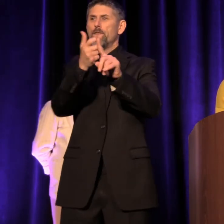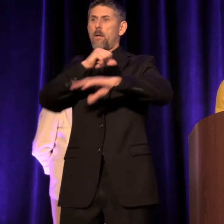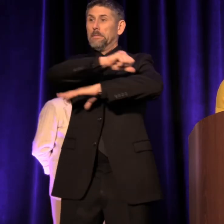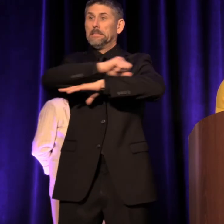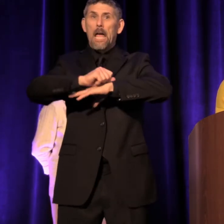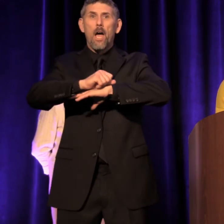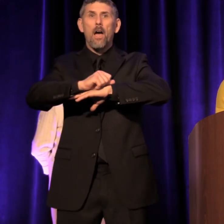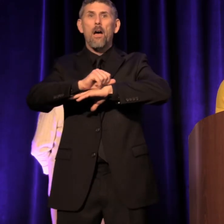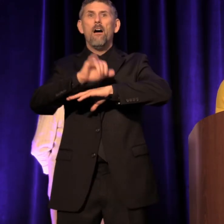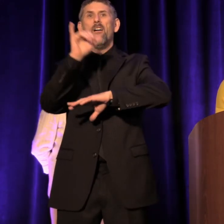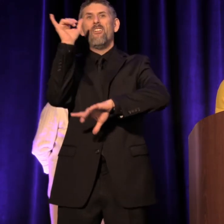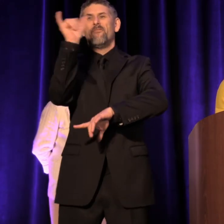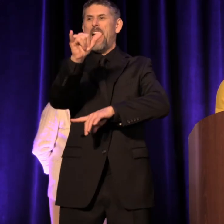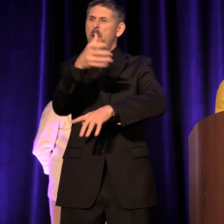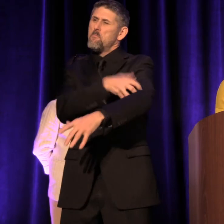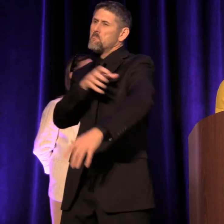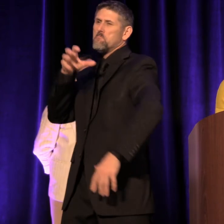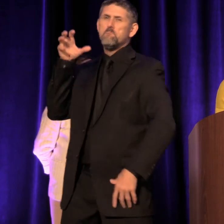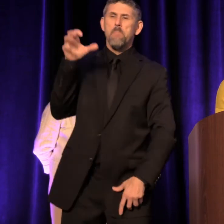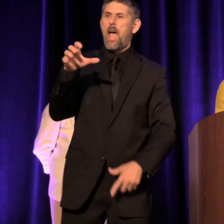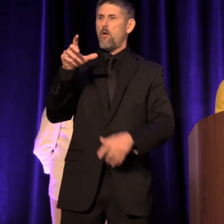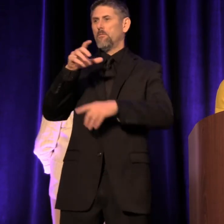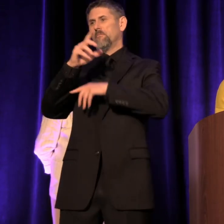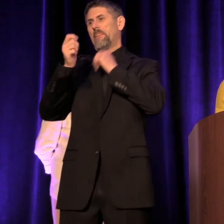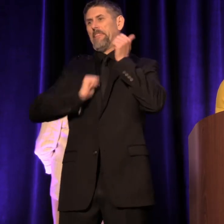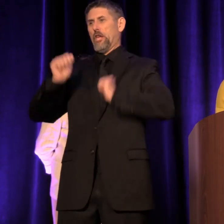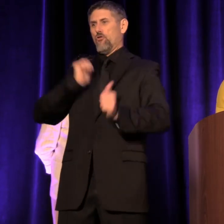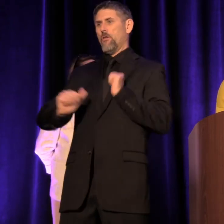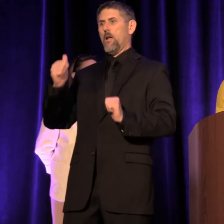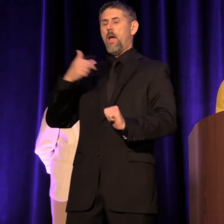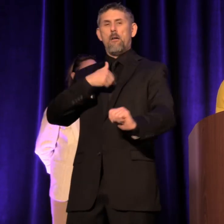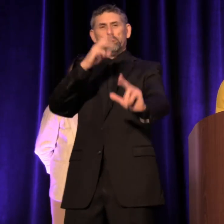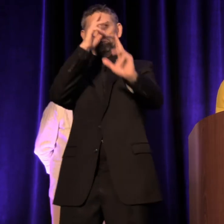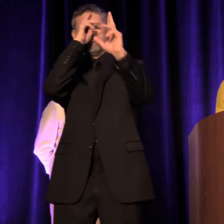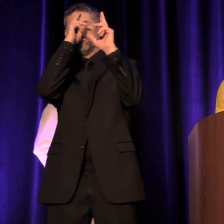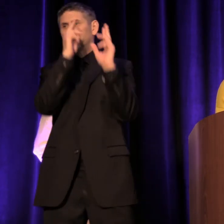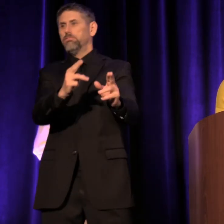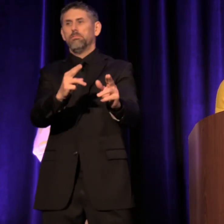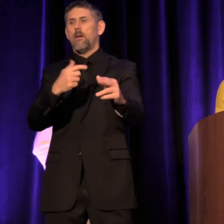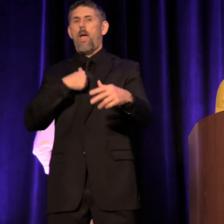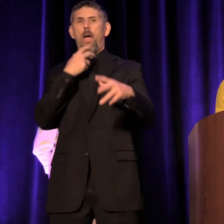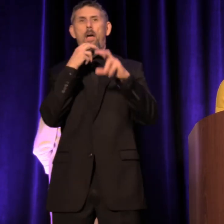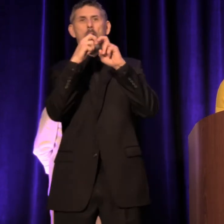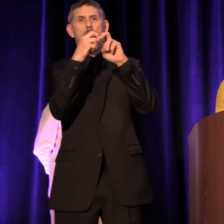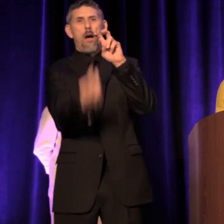That is the power of theater. I respect it. I am in awe of it."